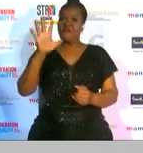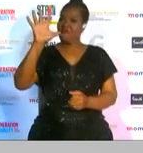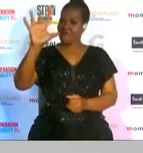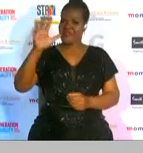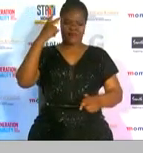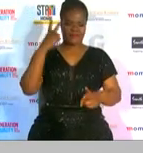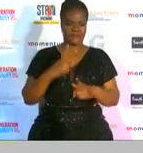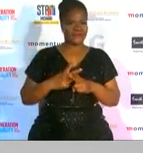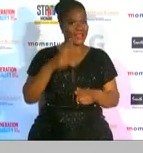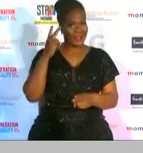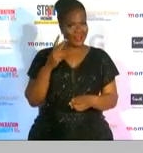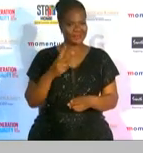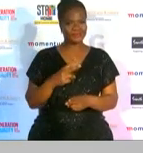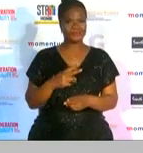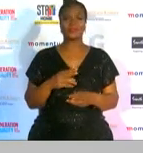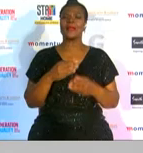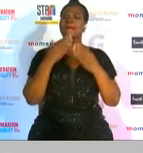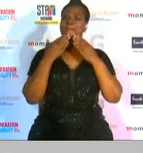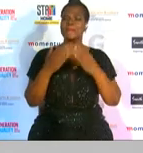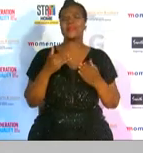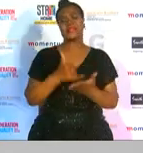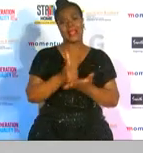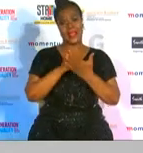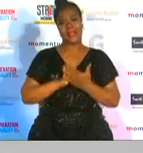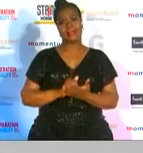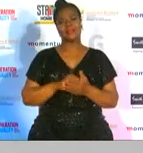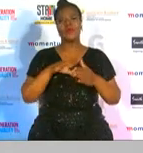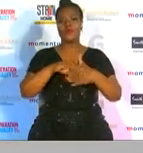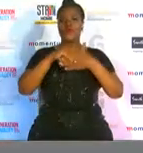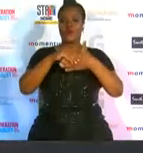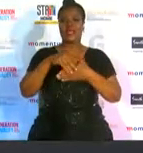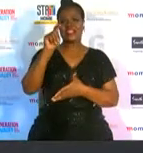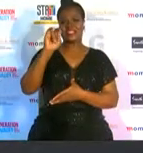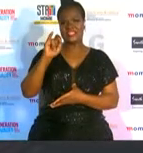please help me congratulate tiffany keep